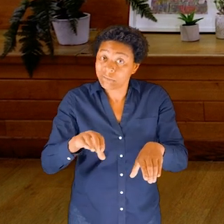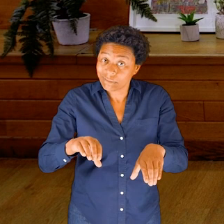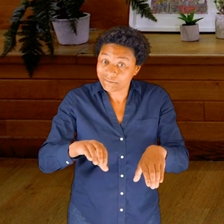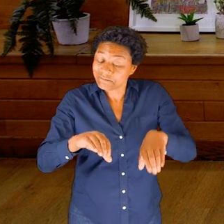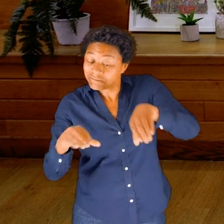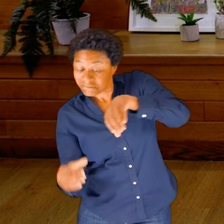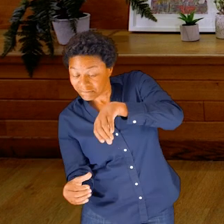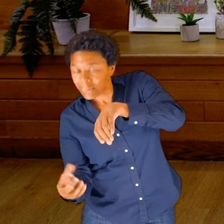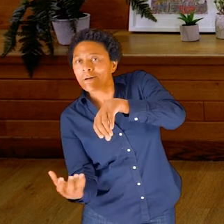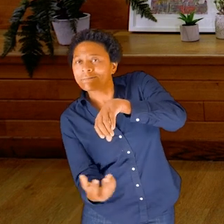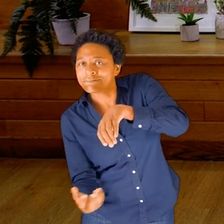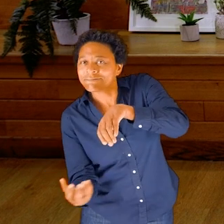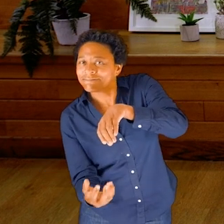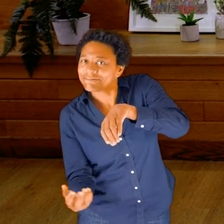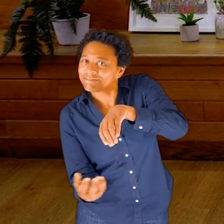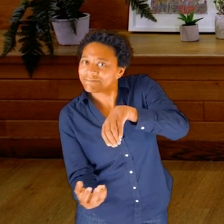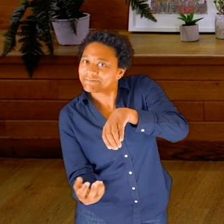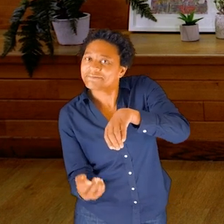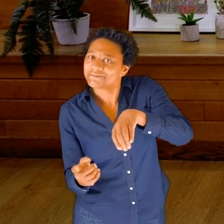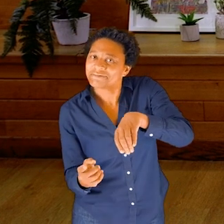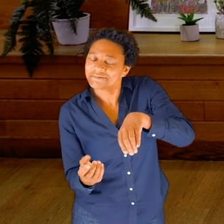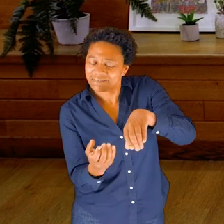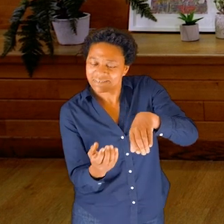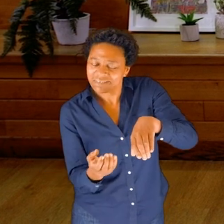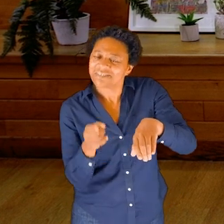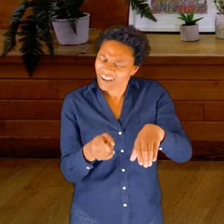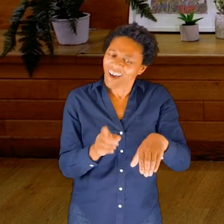So as I turn the bottle onto its side, the side fills with water.